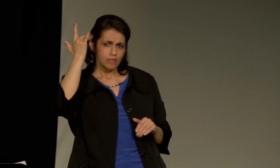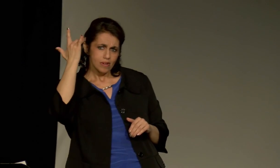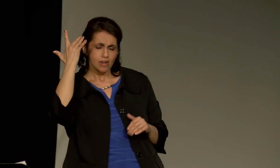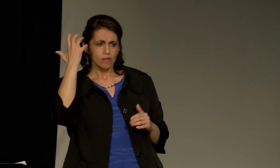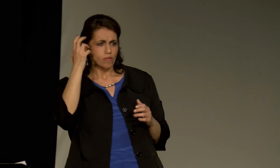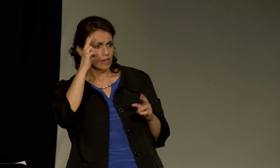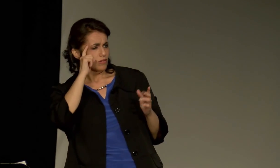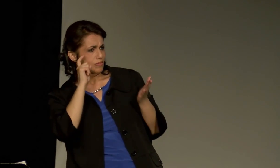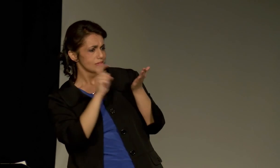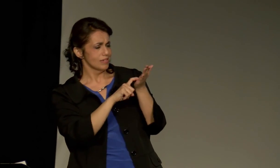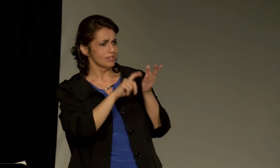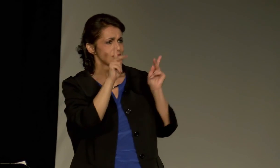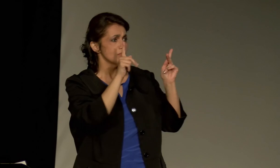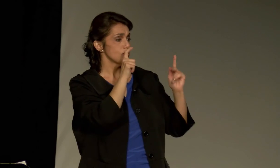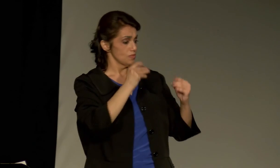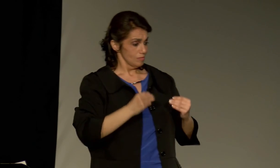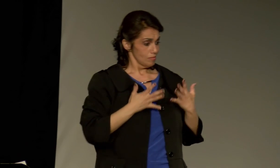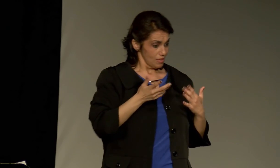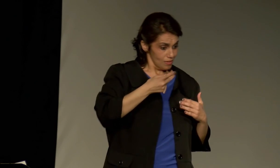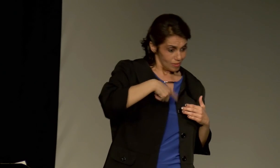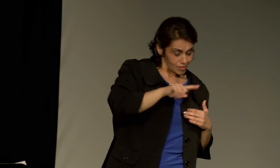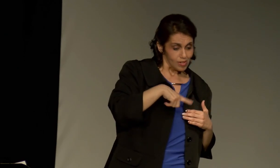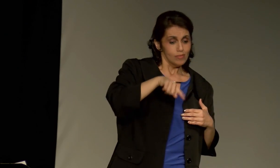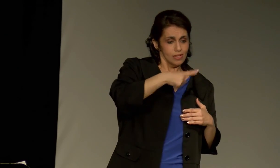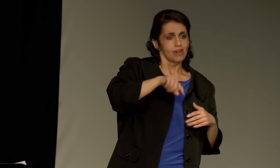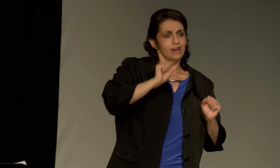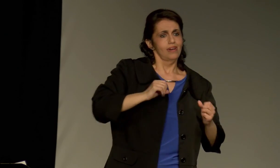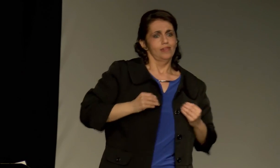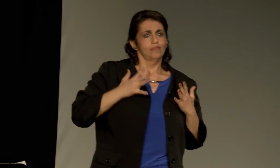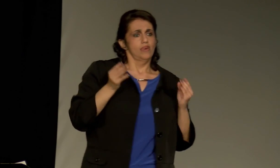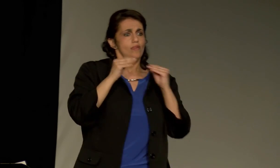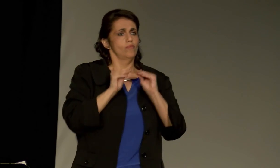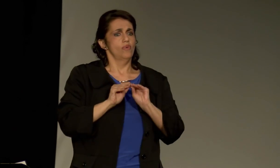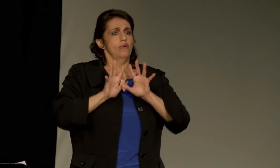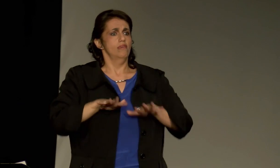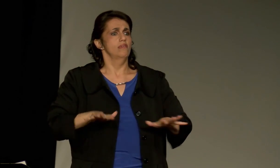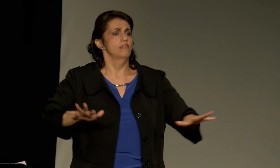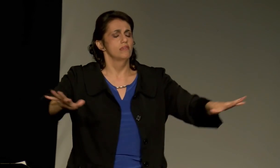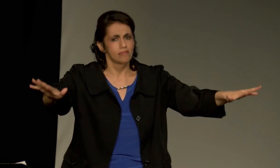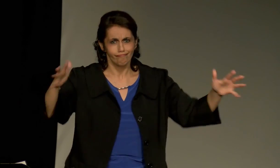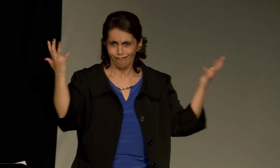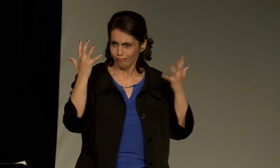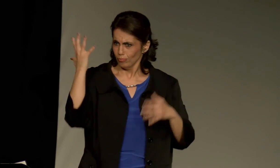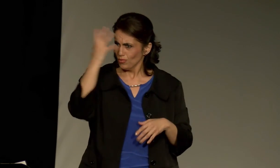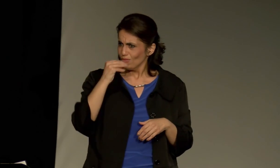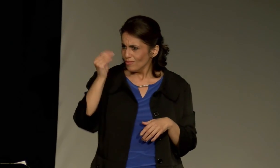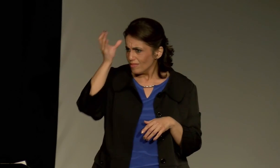ideas of just a few students; a few students who wanted to recognize the professors who